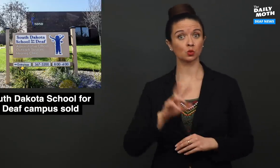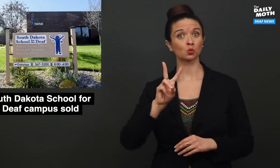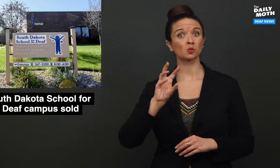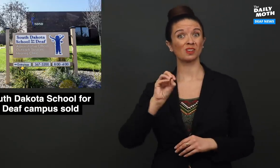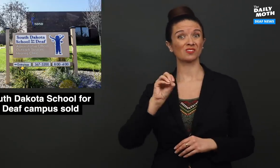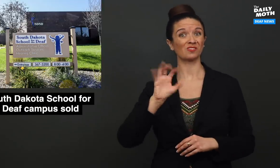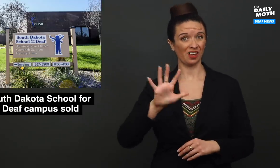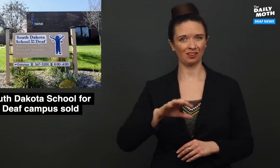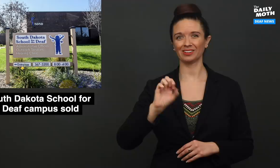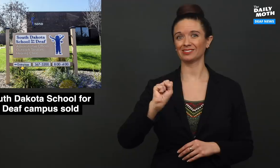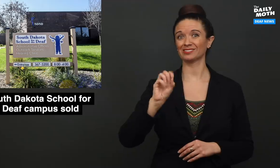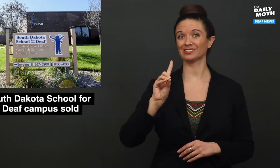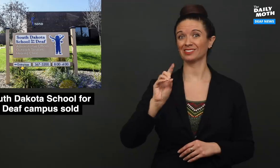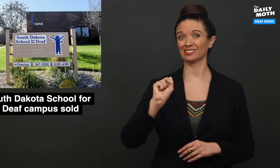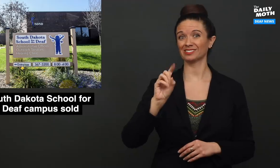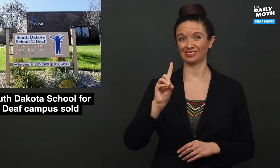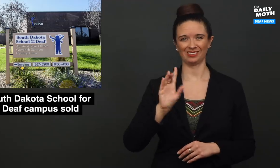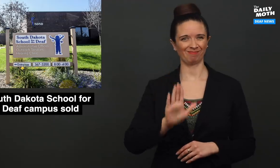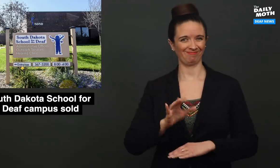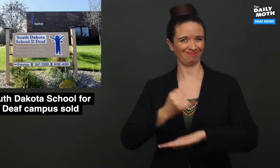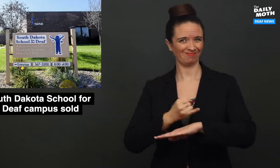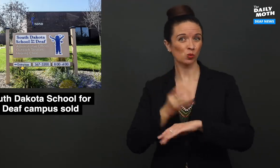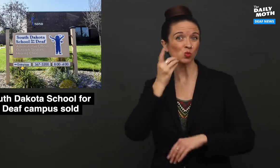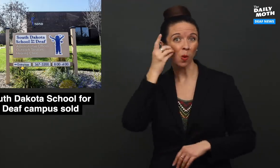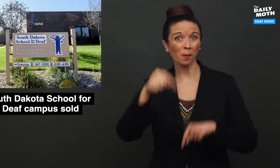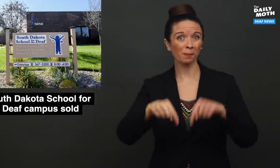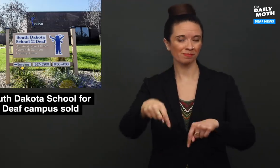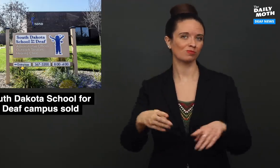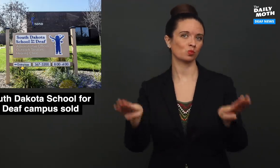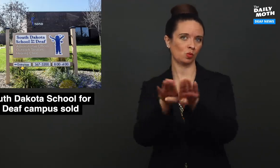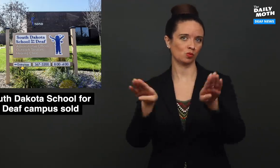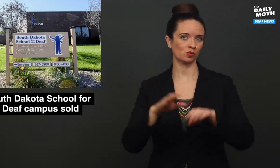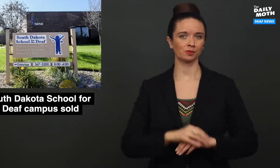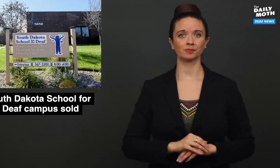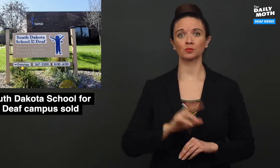In 2005, SDSD dormitories were closed.